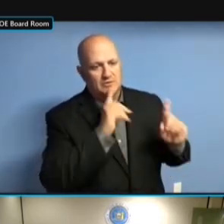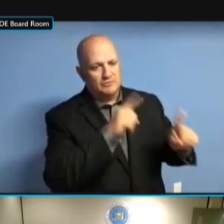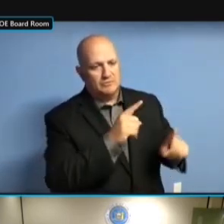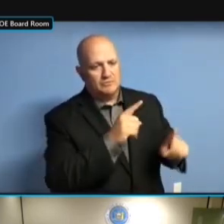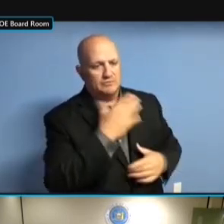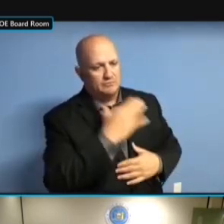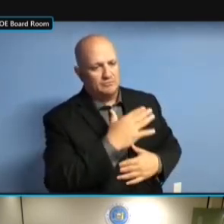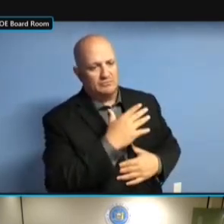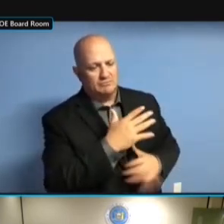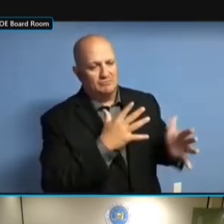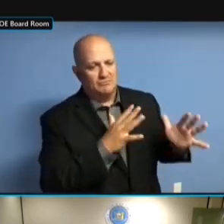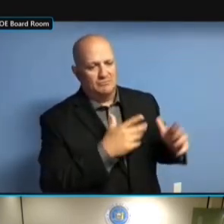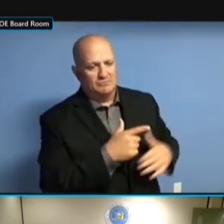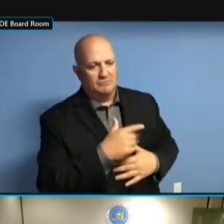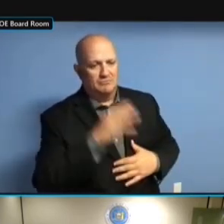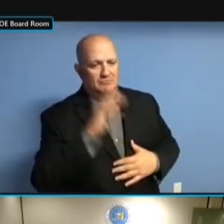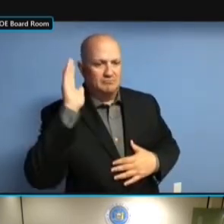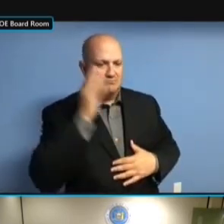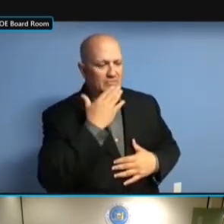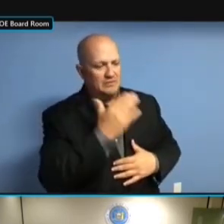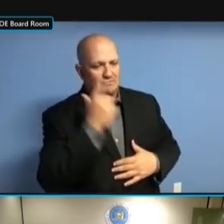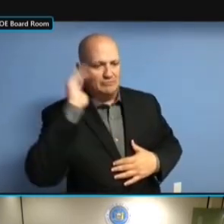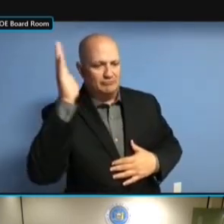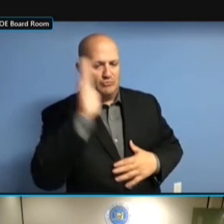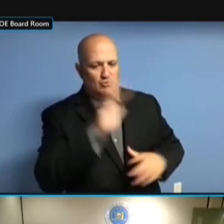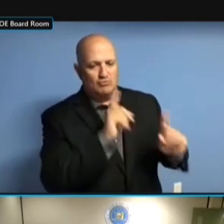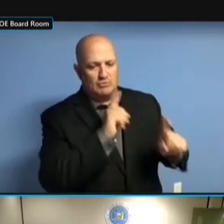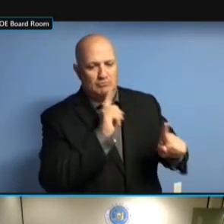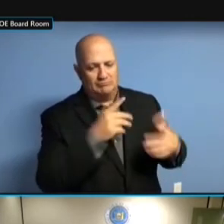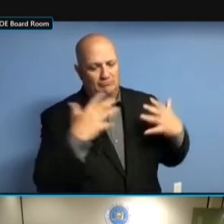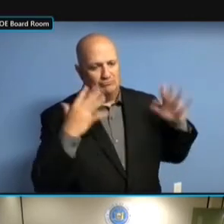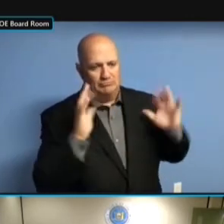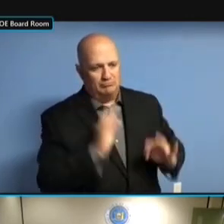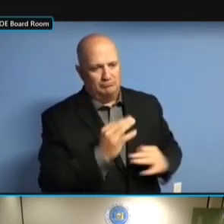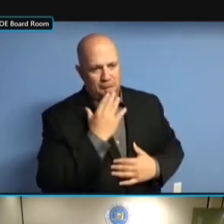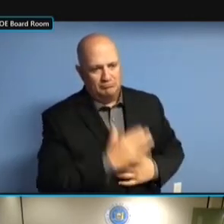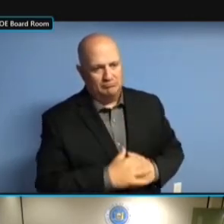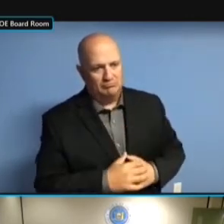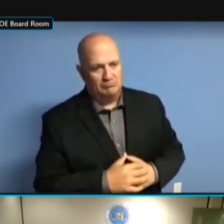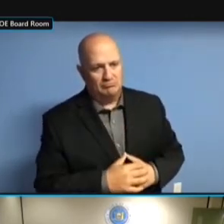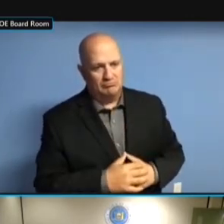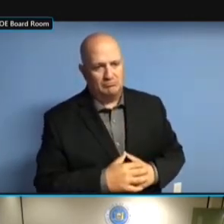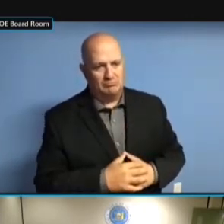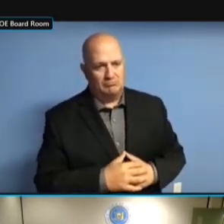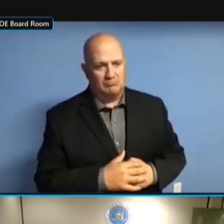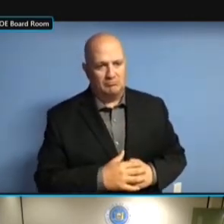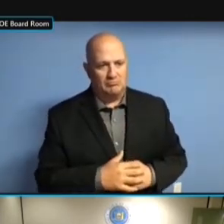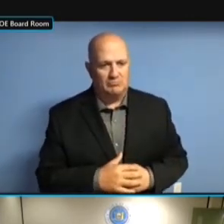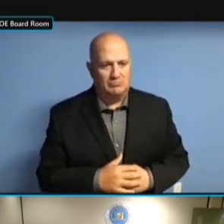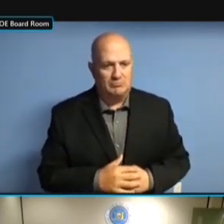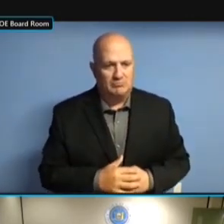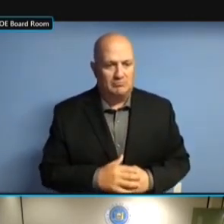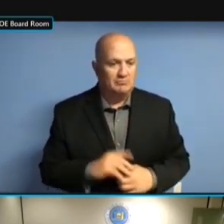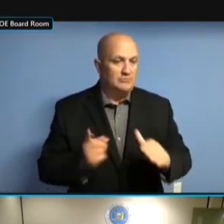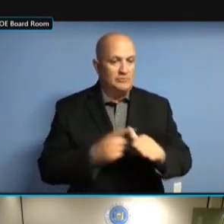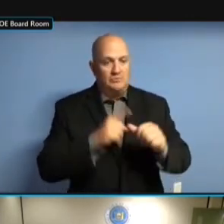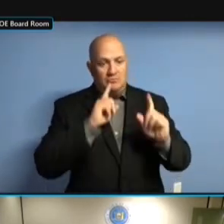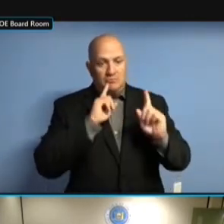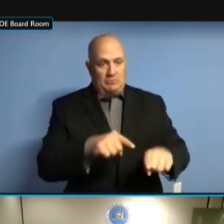FOR PROVIDING THAT REPORT, BECAUSE I BELIEVE FOR PROVIDING THAT REPORT, BECAUSE I BELIEVE THIS FOR PROVIDING THAT REPORT, BECAUSE I BELIEVE THIS IS FOR PROVIDING THAT REPORT, BECAUSE I BELIEVE THIS IS A BECAUSE I BELIEVE THIS IS A BECAUSE I BELIEVE THIS IS A FIRST BECAUSE I BELIEVE THIS IS A FIRST REPORT BECAUSE I BELIEVE THIS IS A FIRST REPORT WE'VE BECAUSE I BELIEVE THIS IS A FIRST REPORT WE'VE RECEIVED BECAUSE I BELIEVE THIS IS A FIRST REPORT WE'VE RECEIVED FROM FIRST REPORT WE'VE RECEIVED FROM FIRST REPORT WE'VE RECEIVED FROM ENFORCEMENT. ENFORCEMENT. ENFORCEMENT. I'M ENFORCEMENT. I'M INTERESTED ENFORCEMENT. I'M INTERESTED IN ENFORCEMENT. I'M INTERESTED IN HEARING ENFORCEMENT. I'M INTERESTED IN HEARING YOUR I'M INTERESTED IN HEARING YOUR I'M INTERESTED IN HEARING YOUR COMMENTS. COMMENTS. COMMENTS. >> COMMENTS. >> A COMMENTS. >> A PLEASURE COMMENTS. >> A PLEASURE SEEING